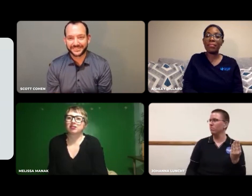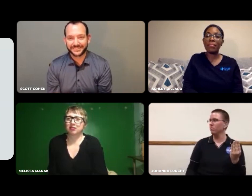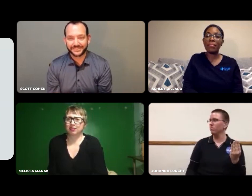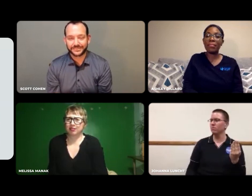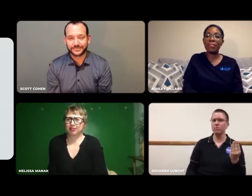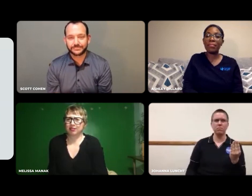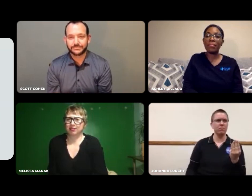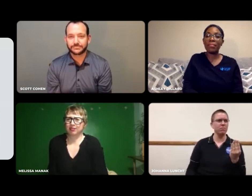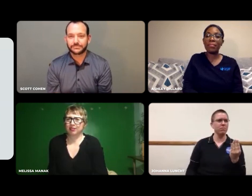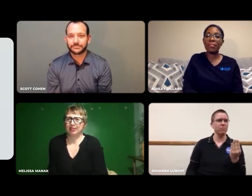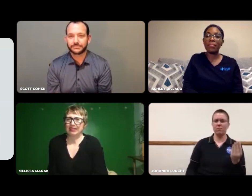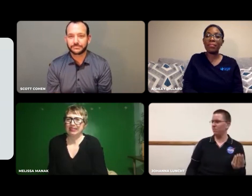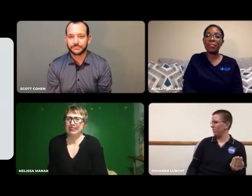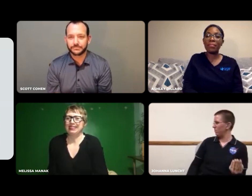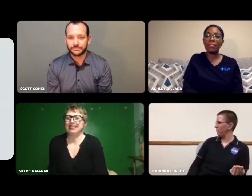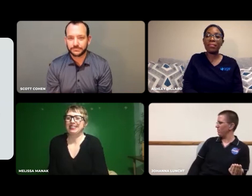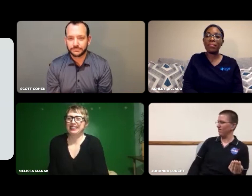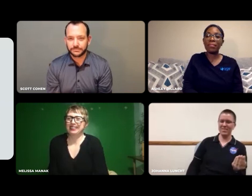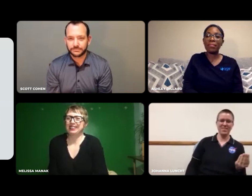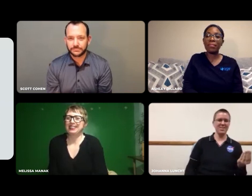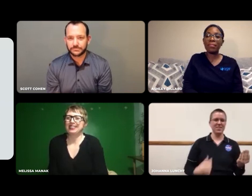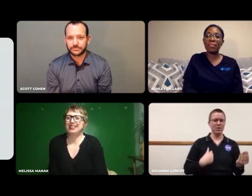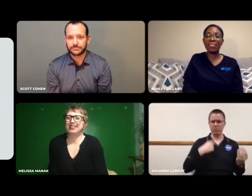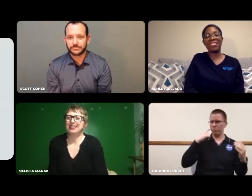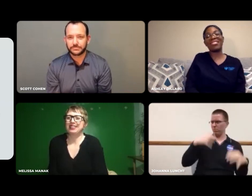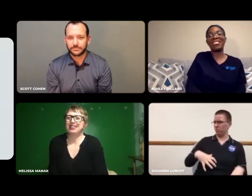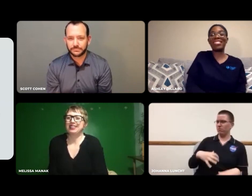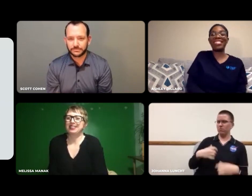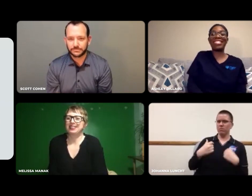"Me?!"